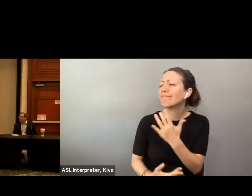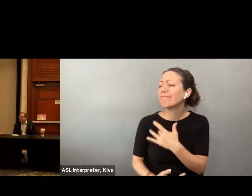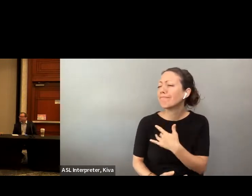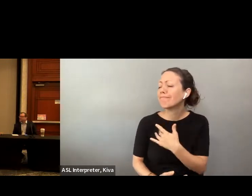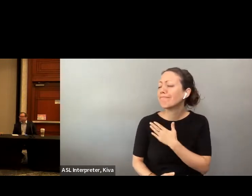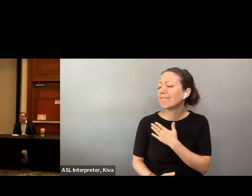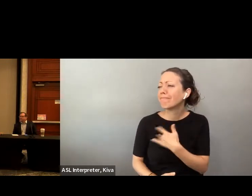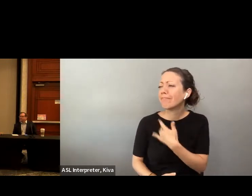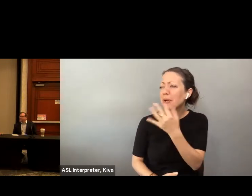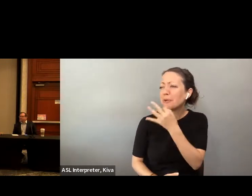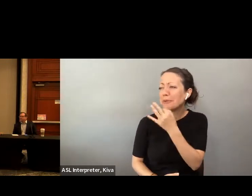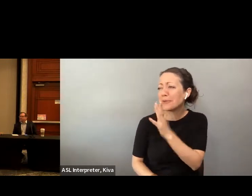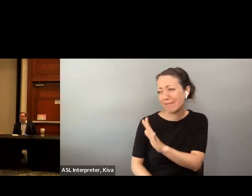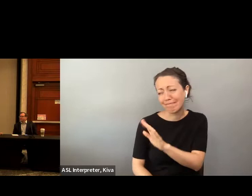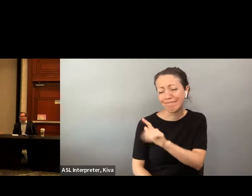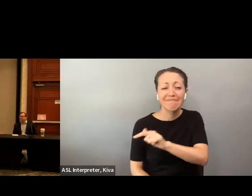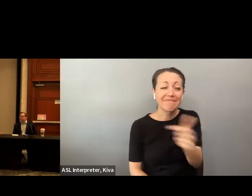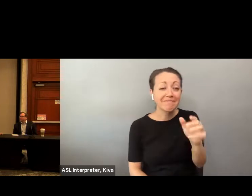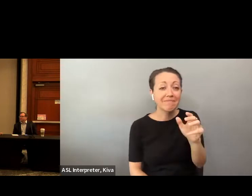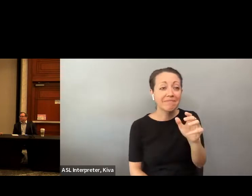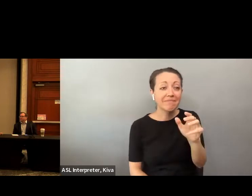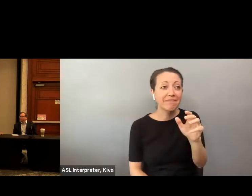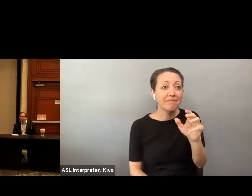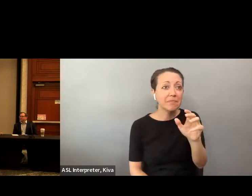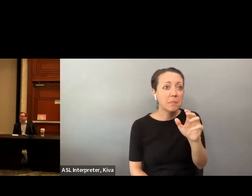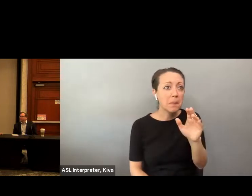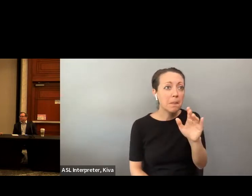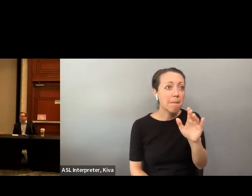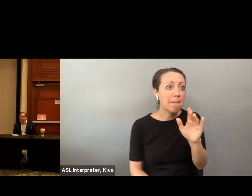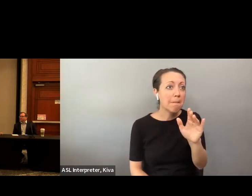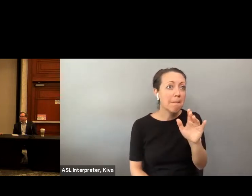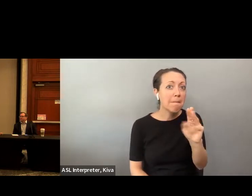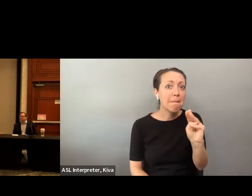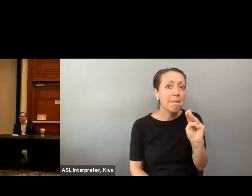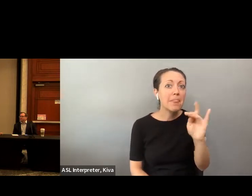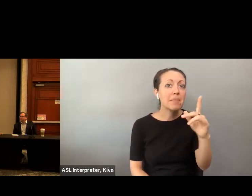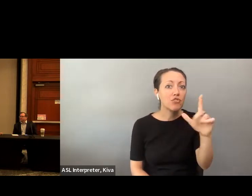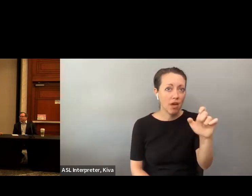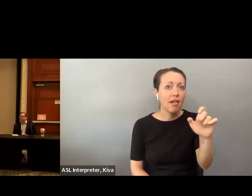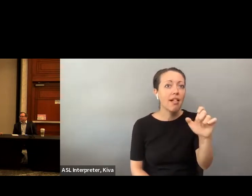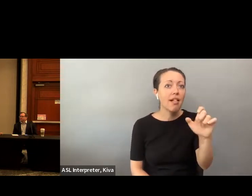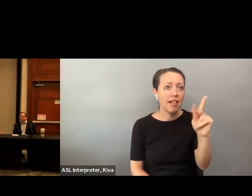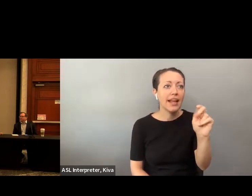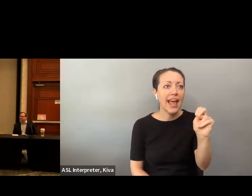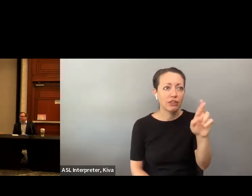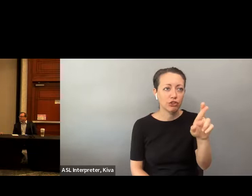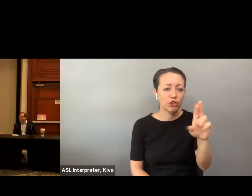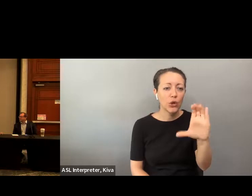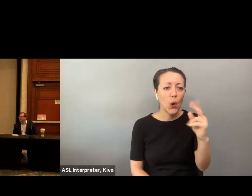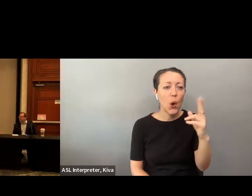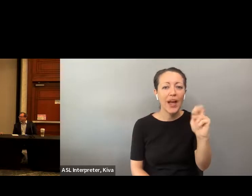» Caitlyn: Thanks, Michelle. I hope you feel better soon. Next I'll ask Michelle Kanter Cohen to introduce herself. » Michelle: